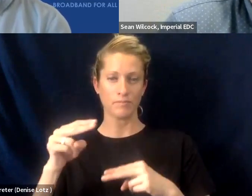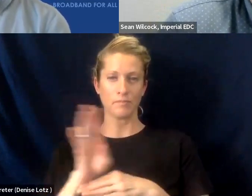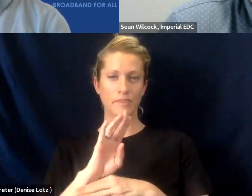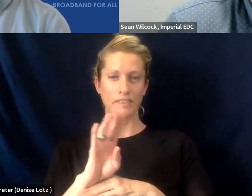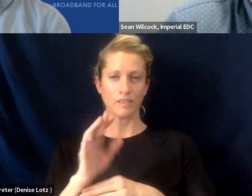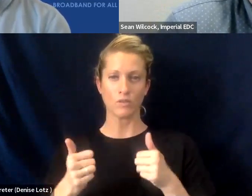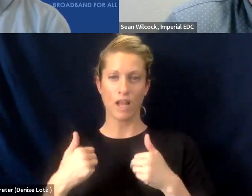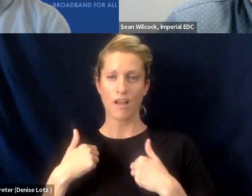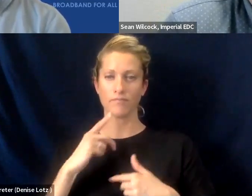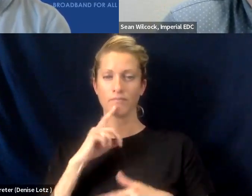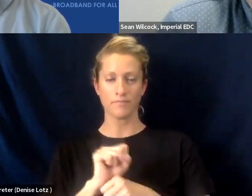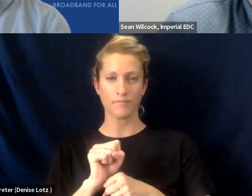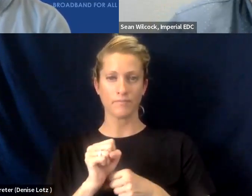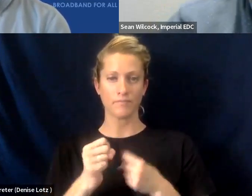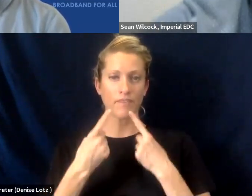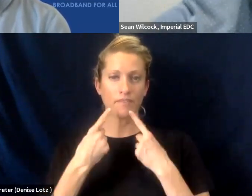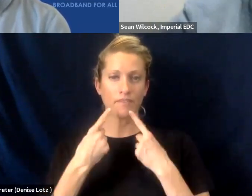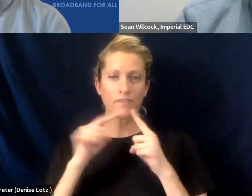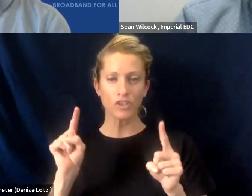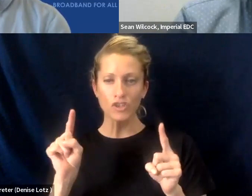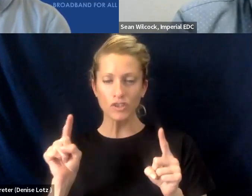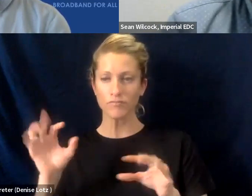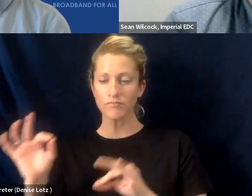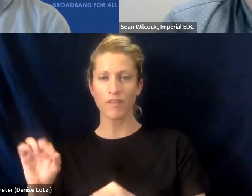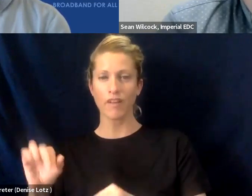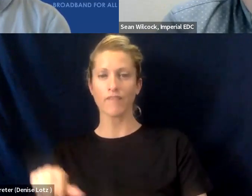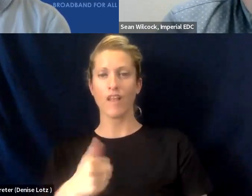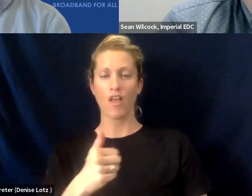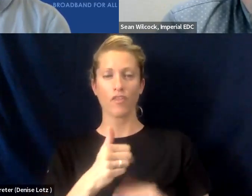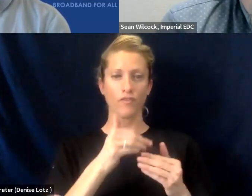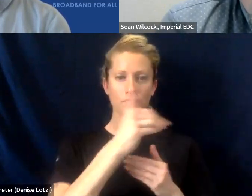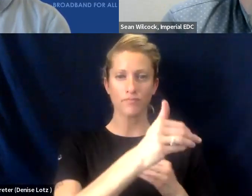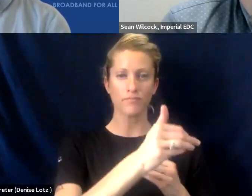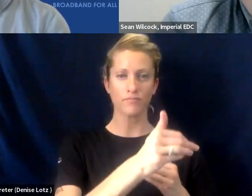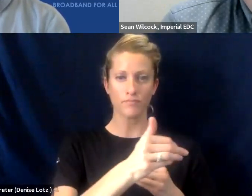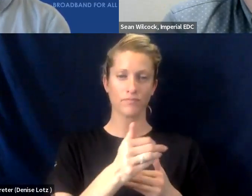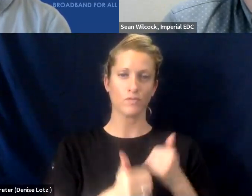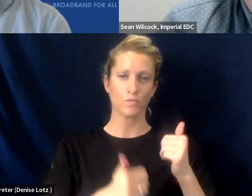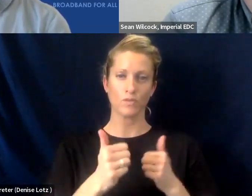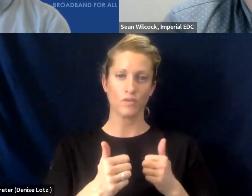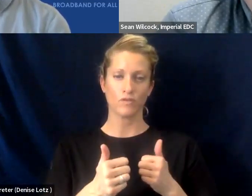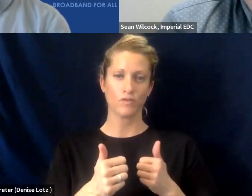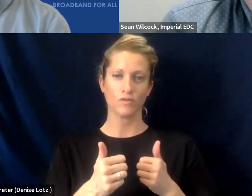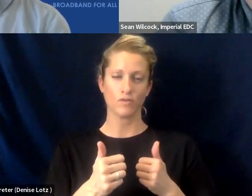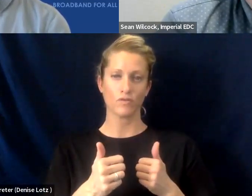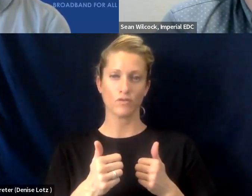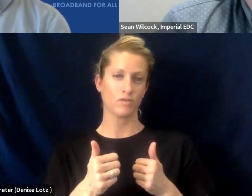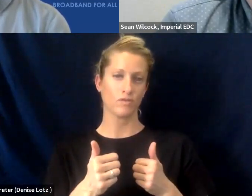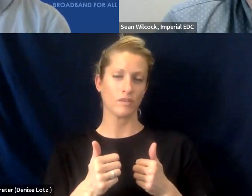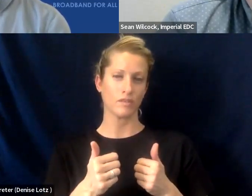broadband connectivity. Then you have future developments that are permitting in the area that represent about